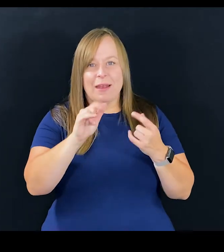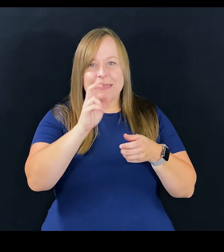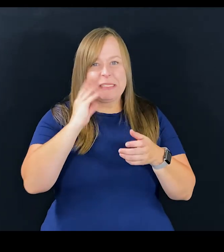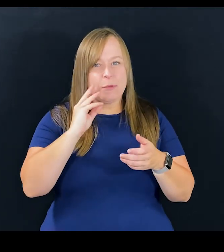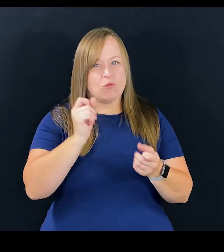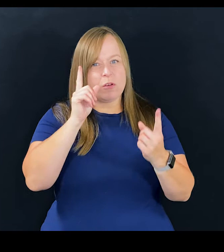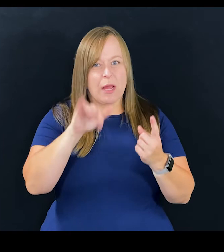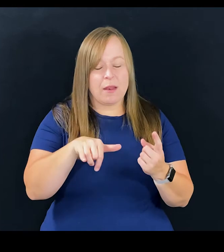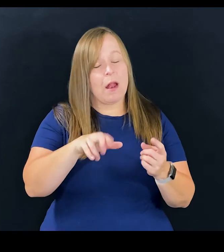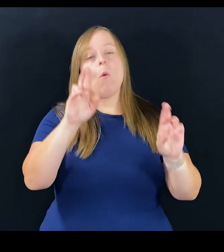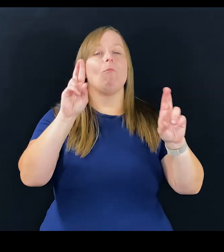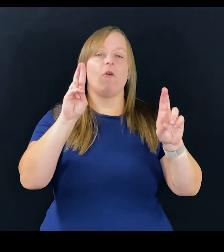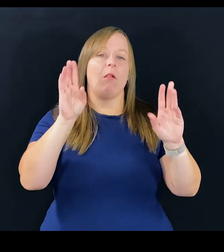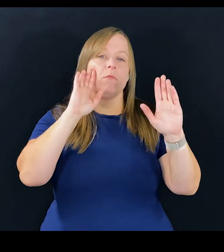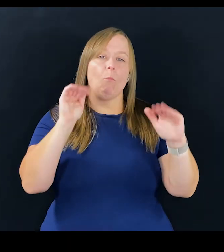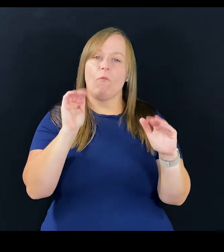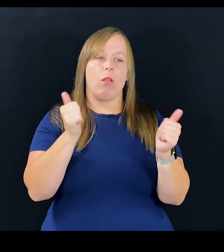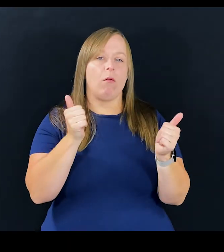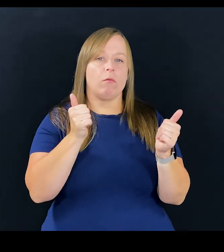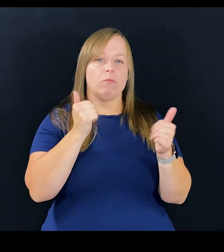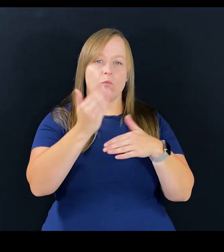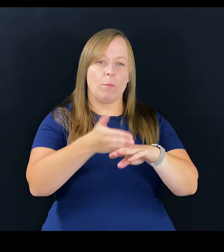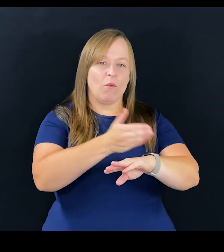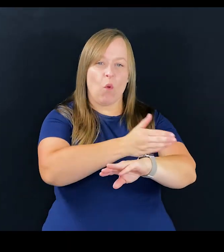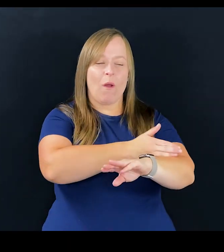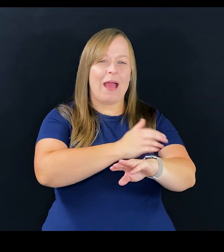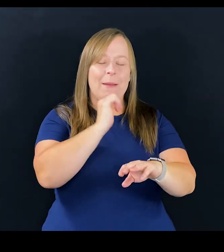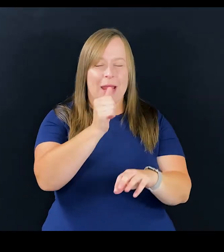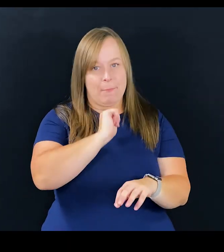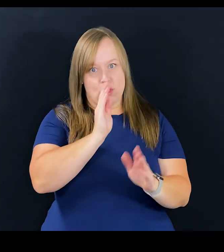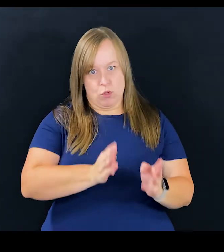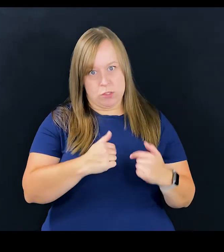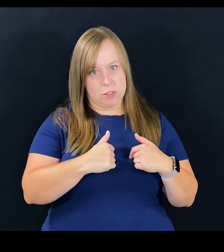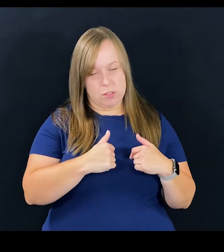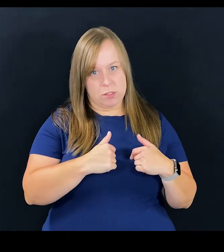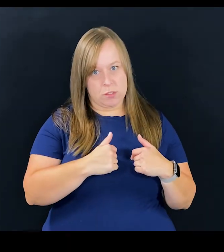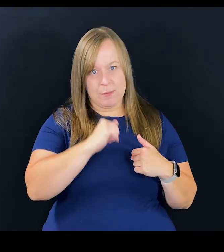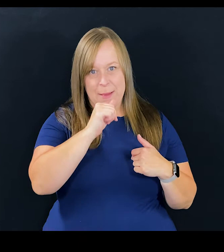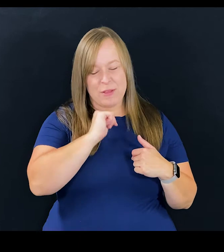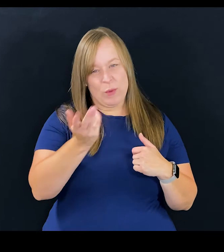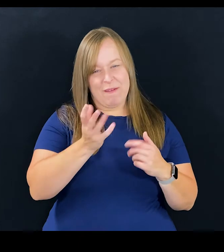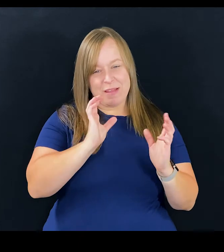And I am hopeful that we're moving forward. I'm not a patient person, and we've had these conversations